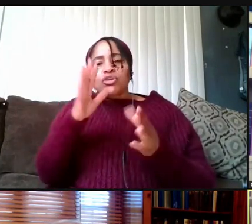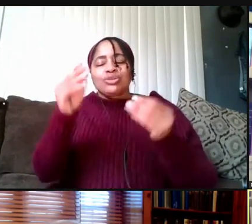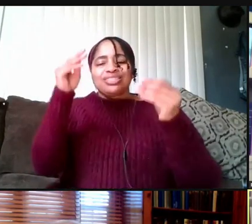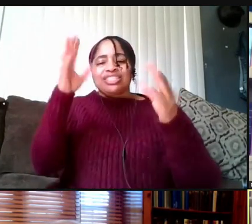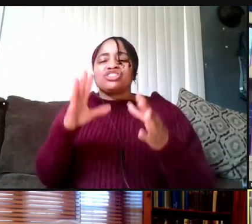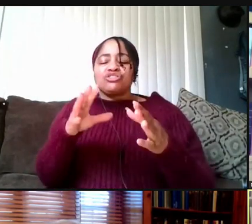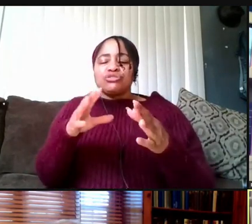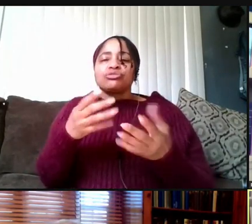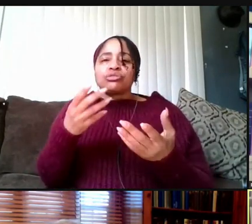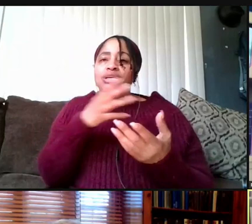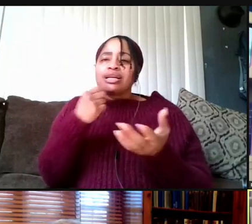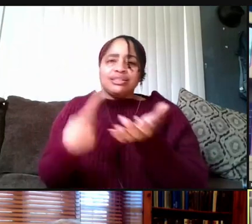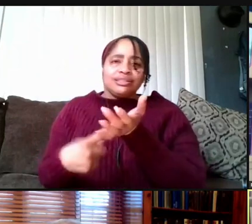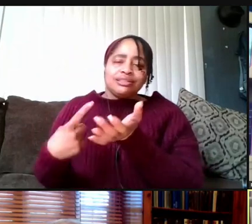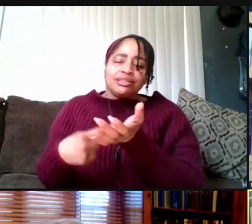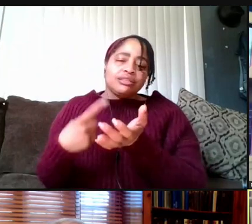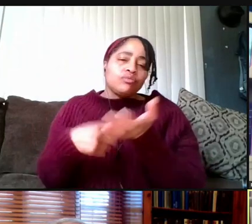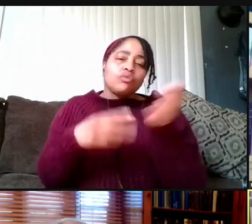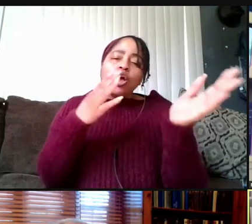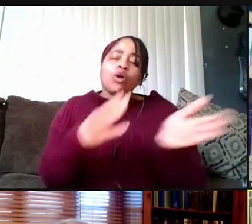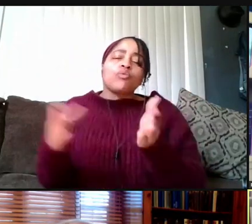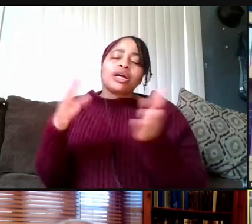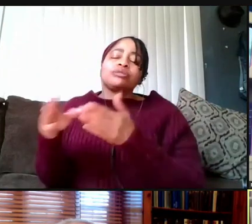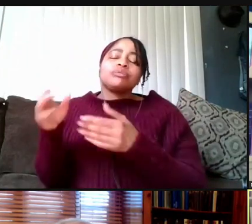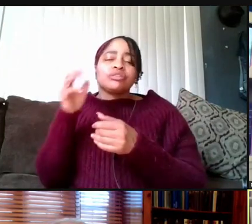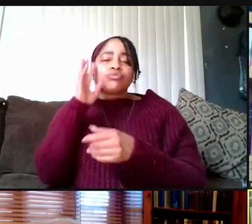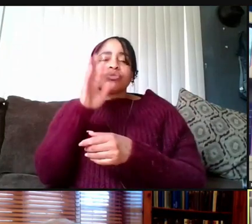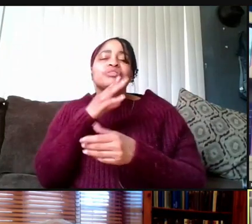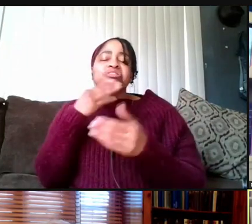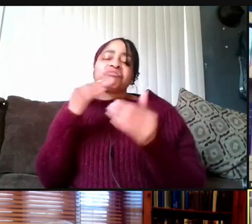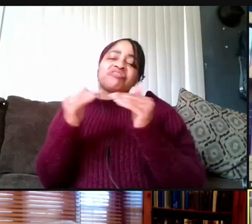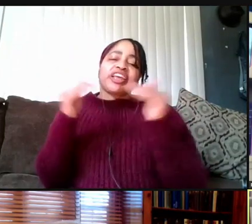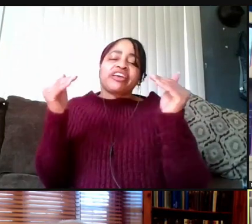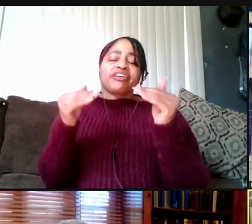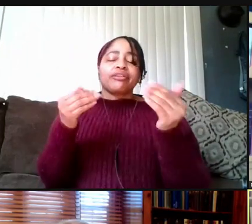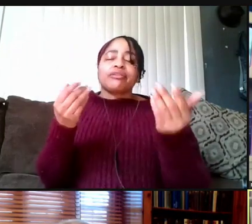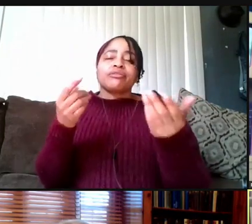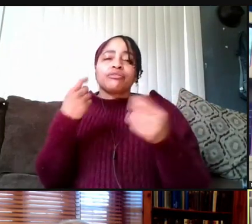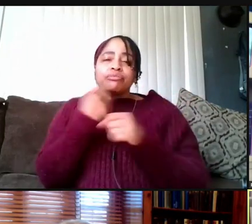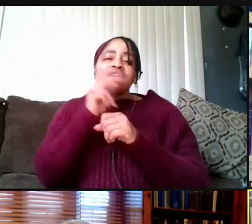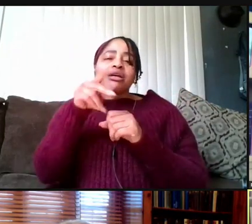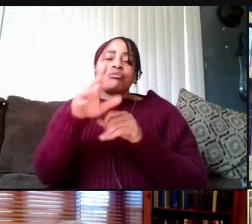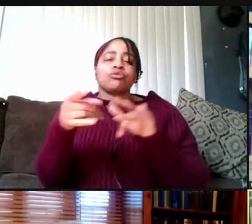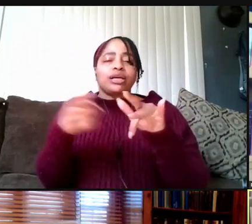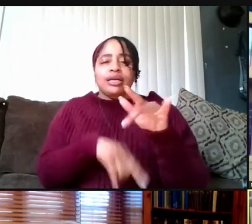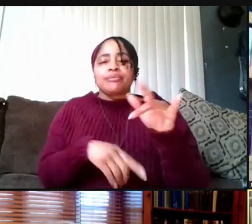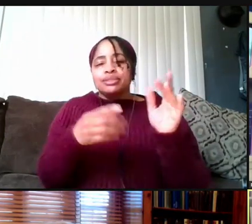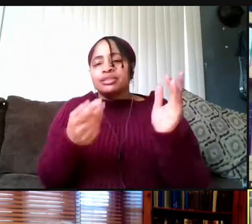and discuss what arrangements would be reasonable. So to make up for that absence.